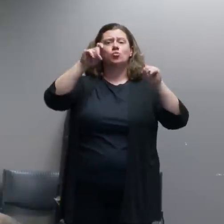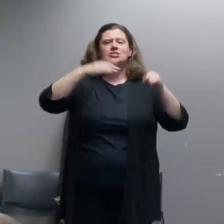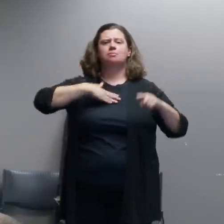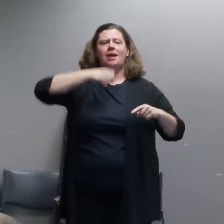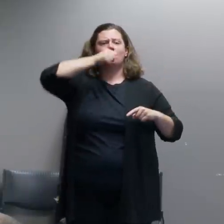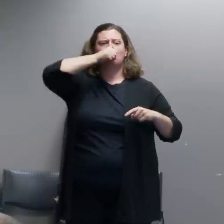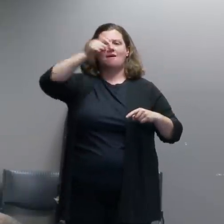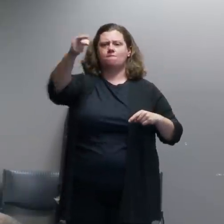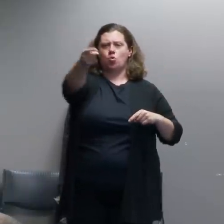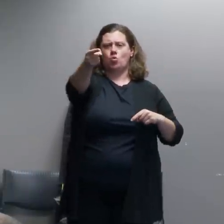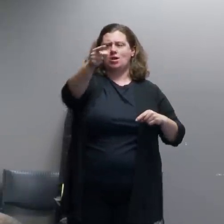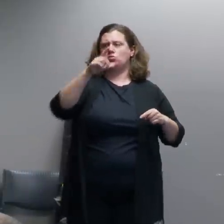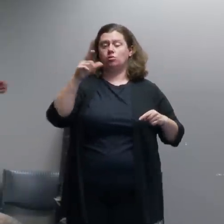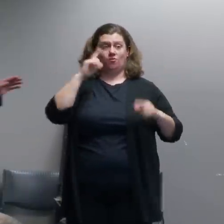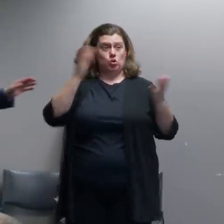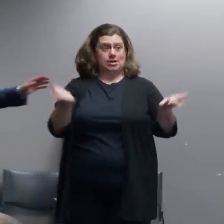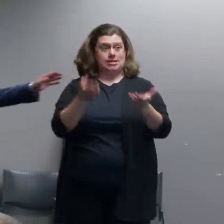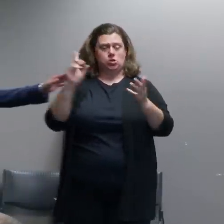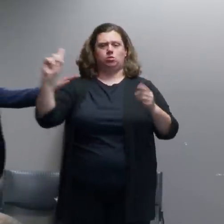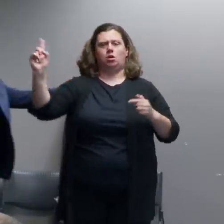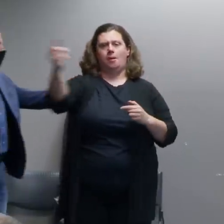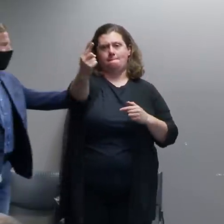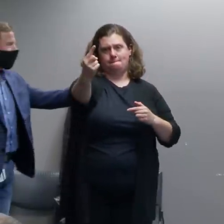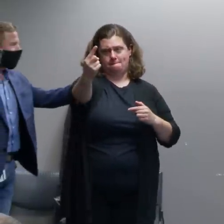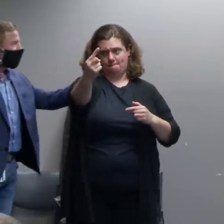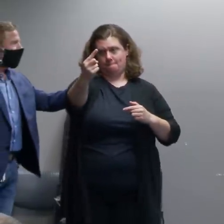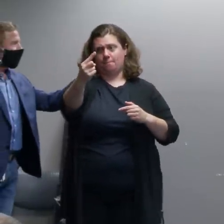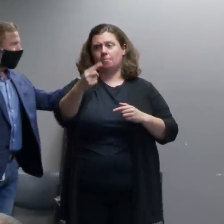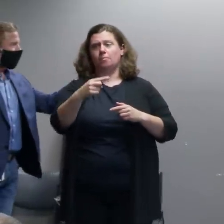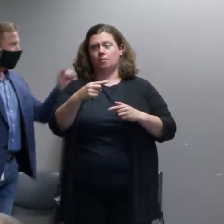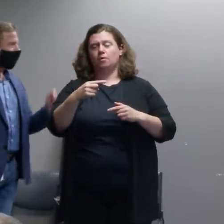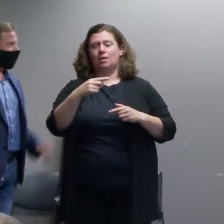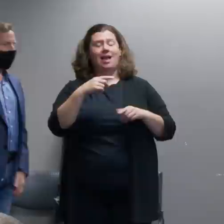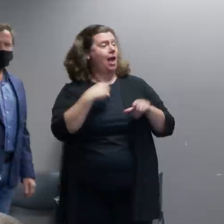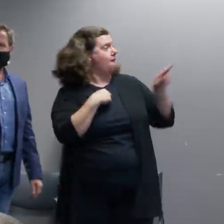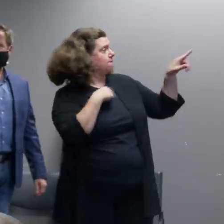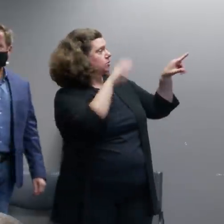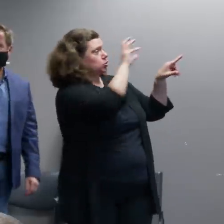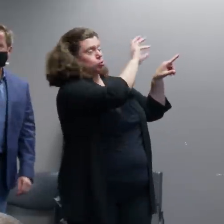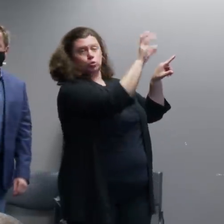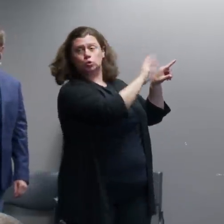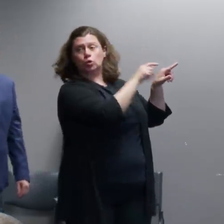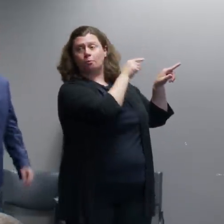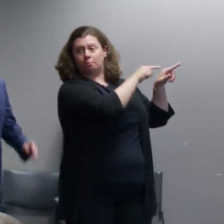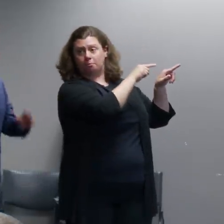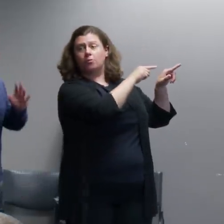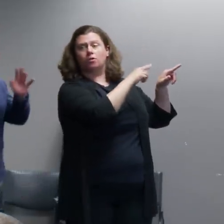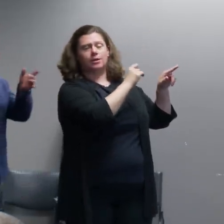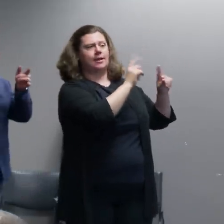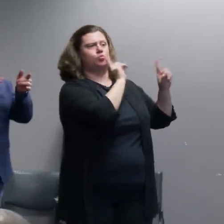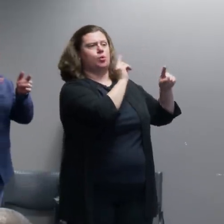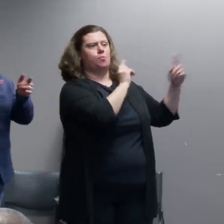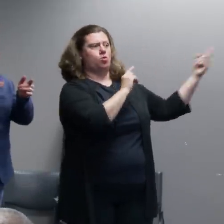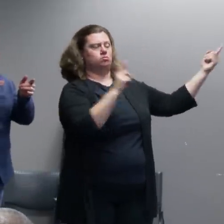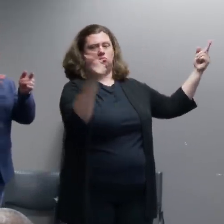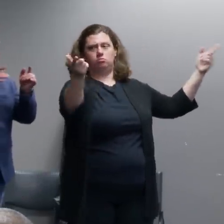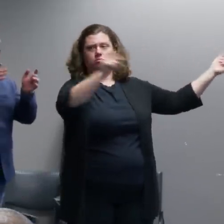and ask that question. We'll be facilitating Zoom questions as well from reporters there. So we'll start with a couple of in-house